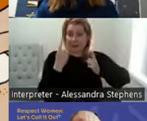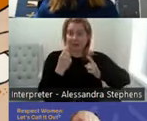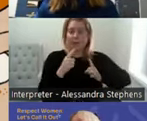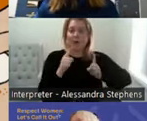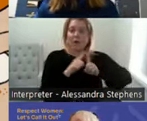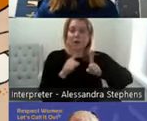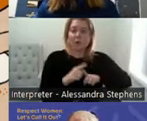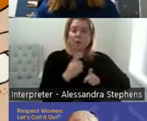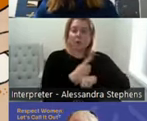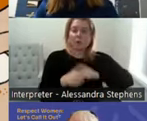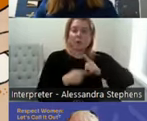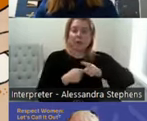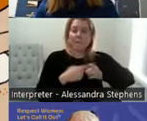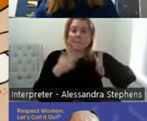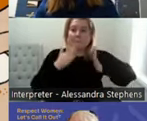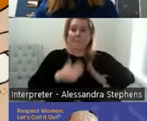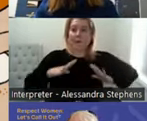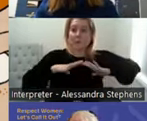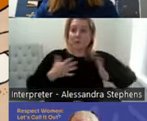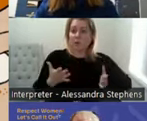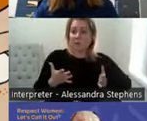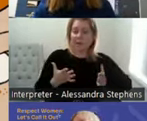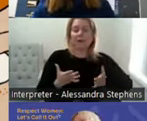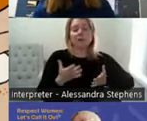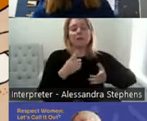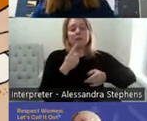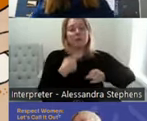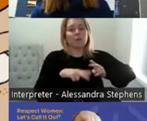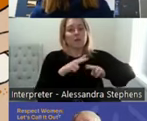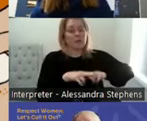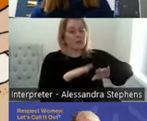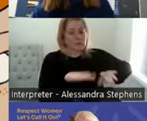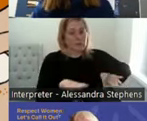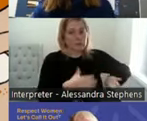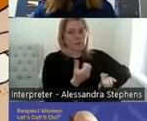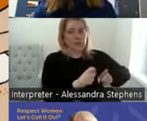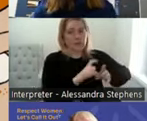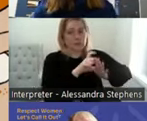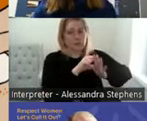with disabilities or people with disabilities, children with disabilities, are touched a lot.